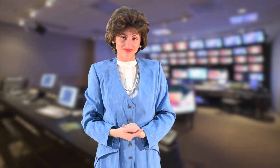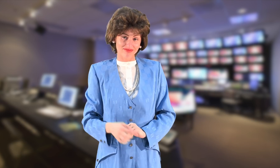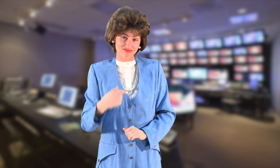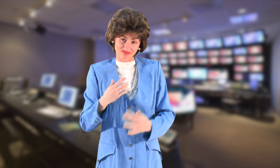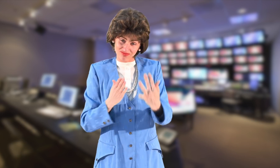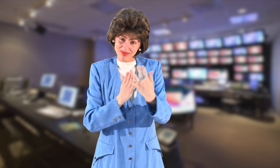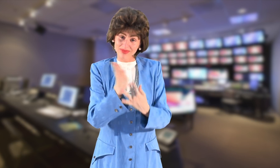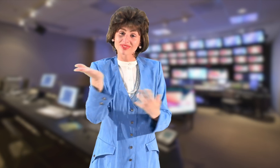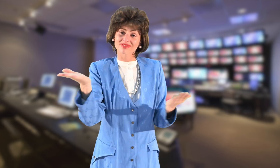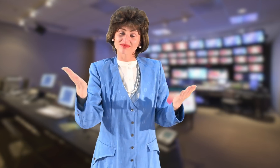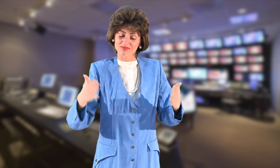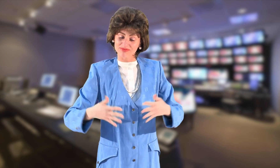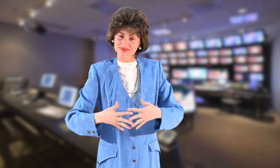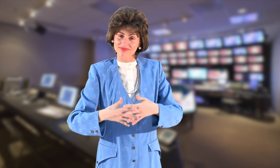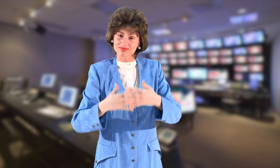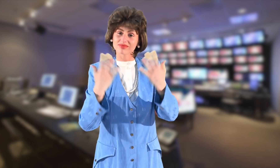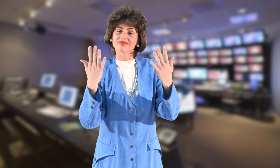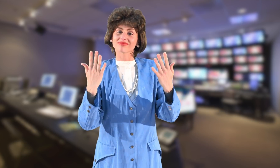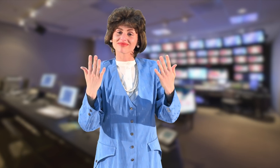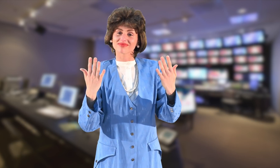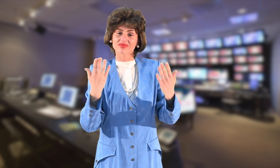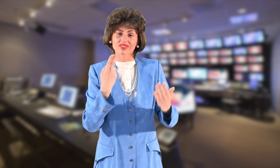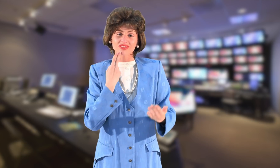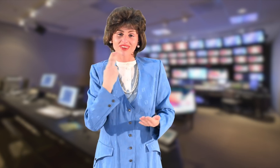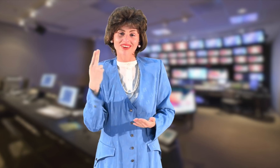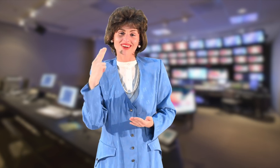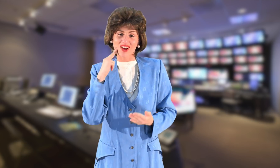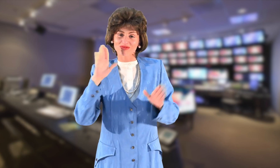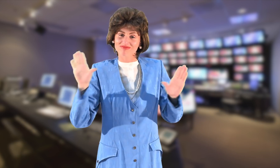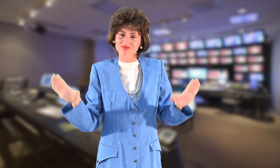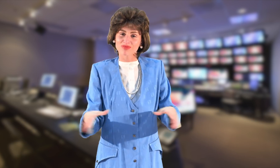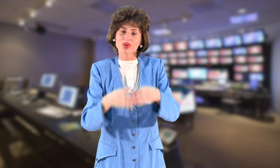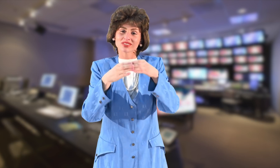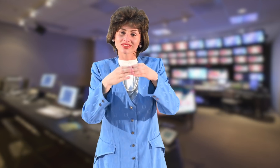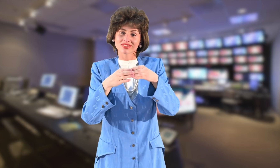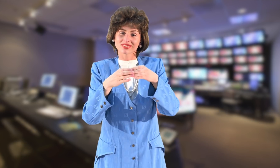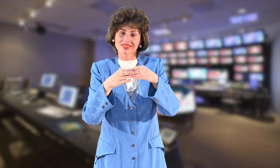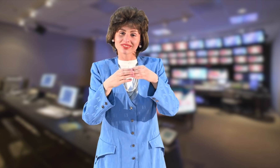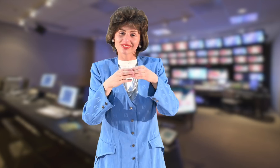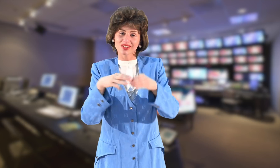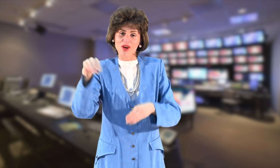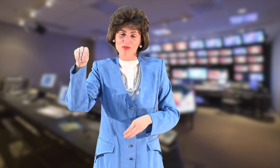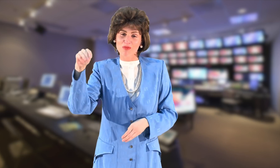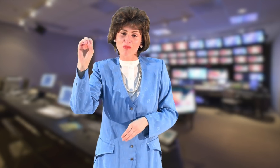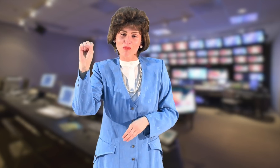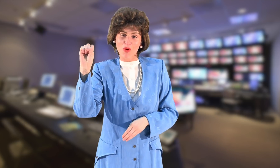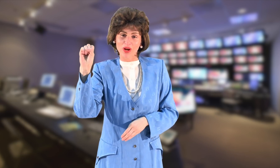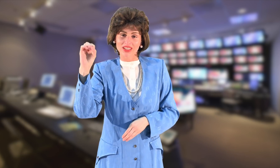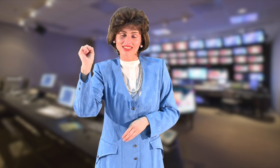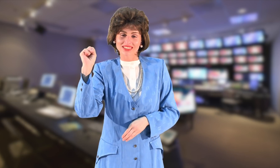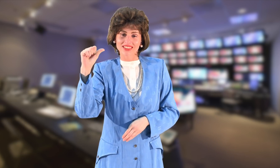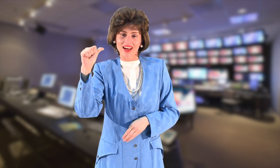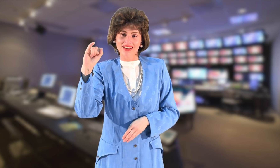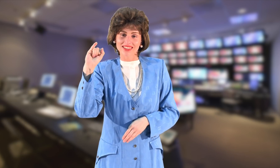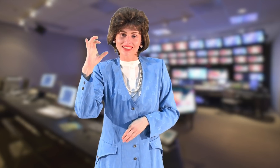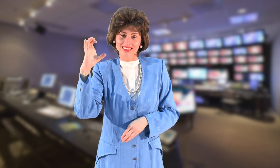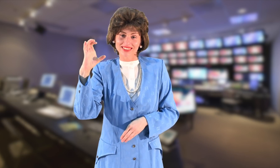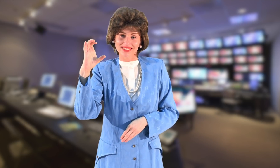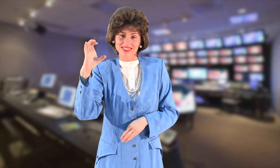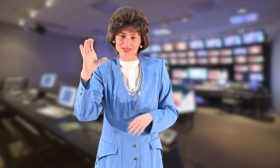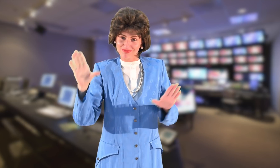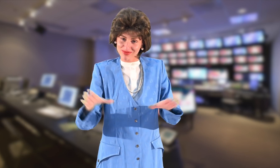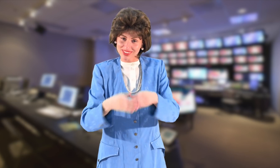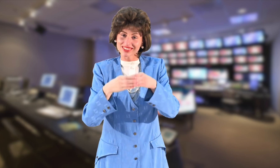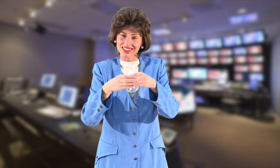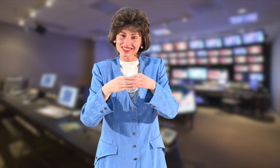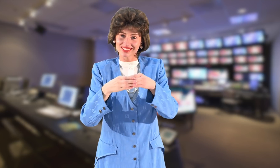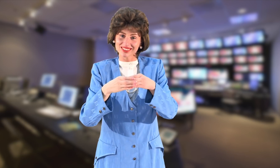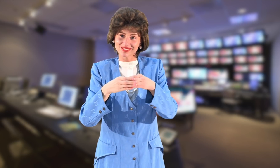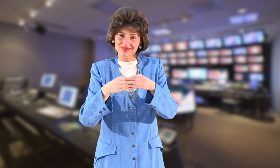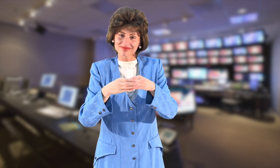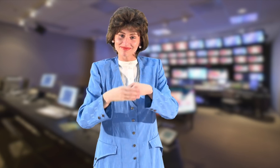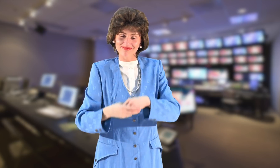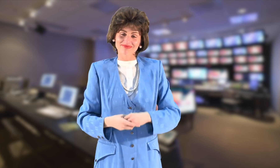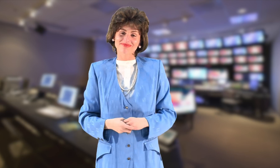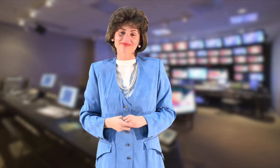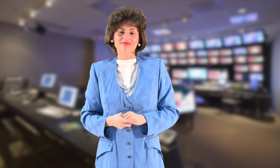I created the “Deaf Mosaic” TV program.